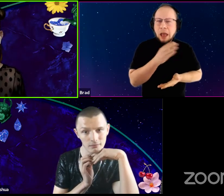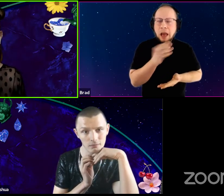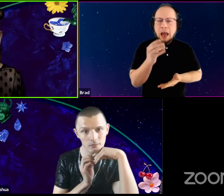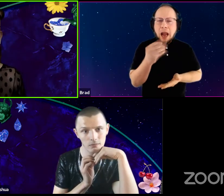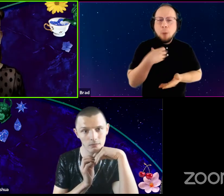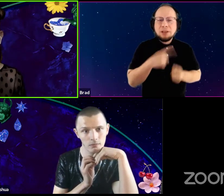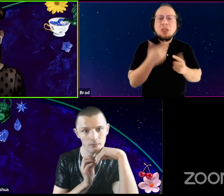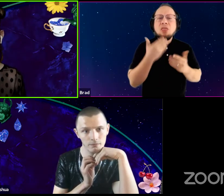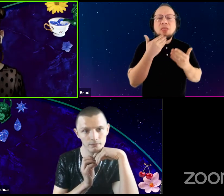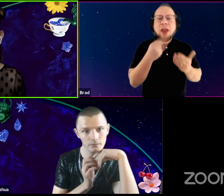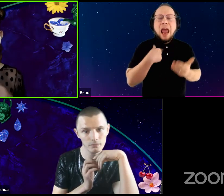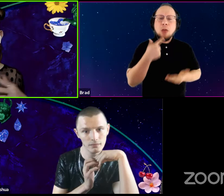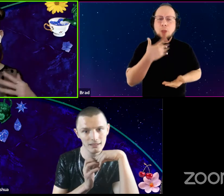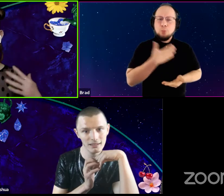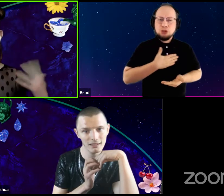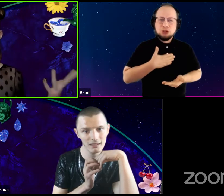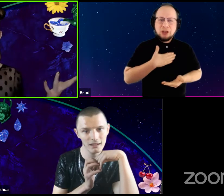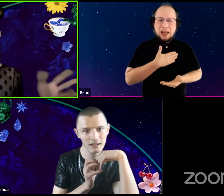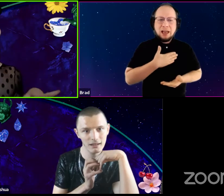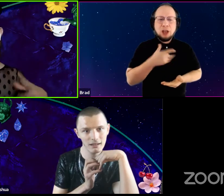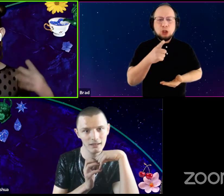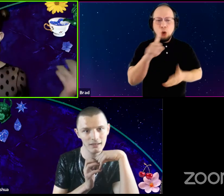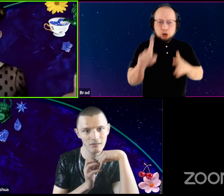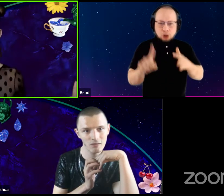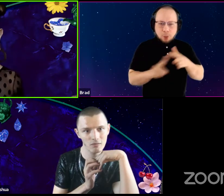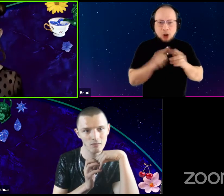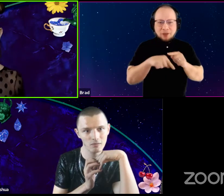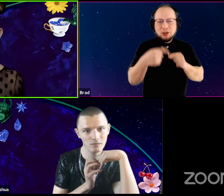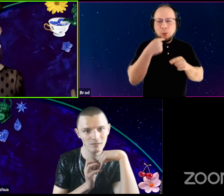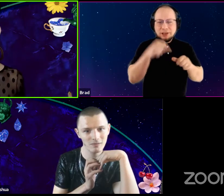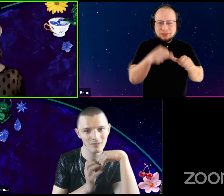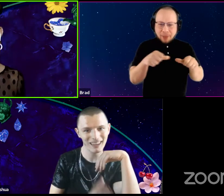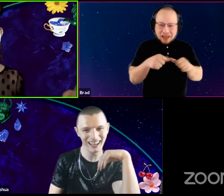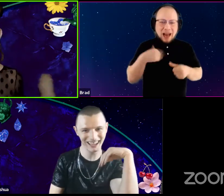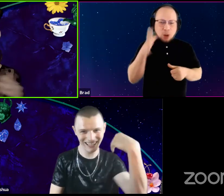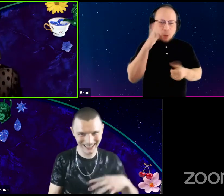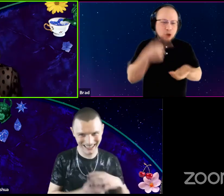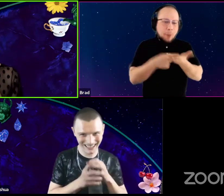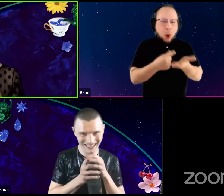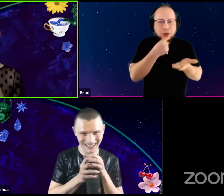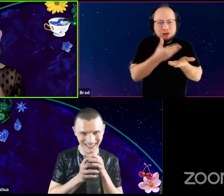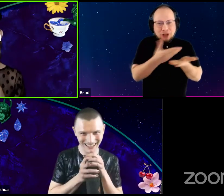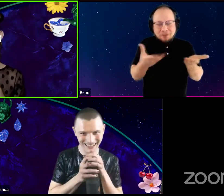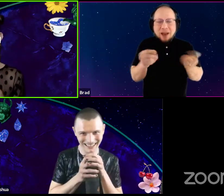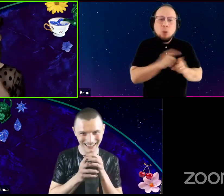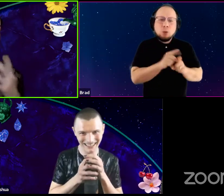And I appreciate, you know, you coming here to this queer space where I knew we're going to talk about queerness. And also like, I know